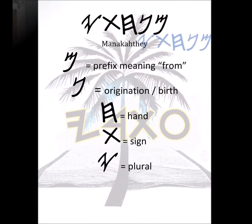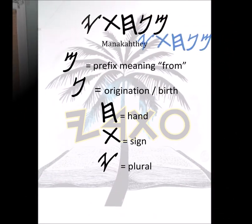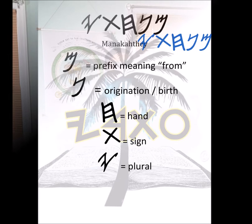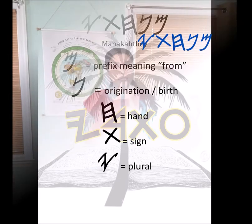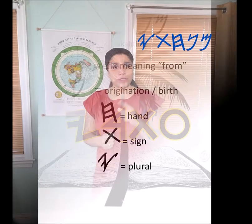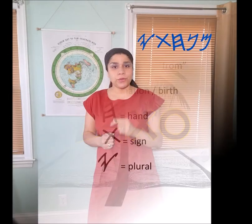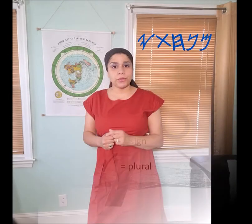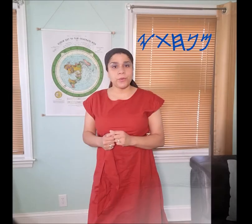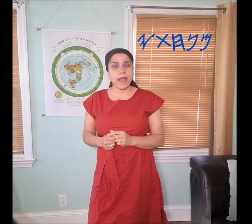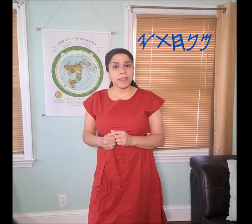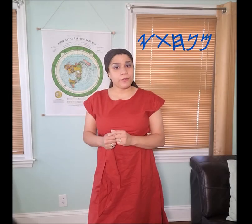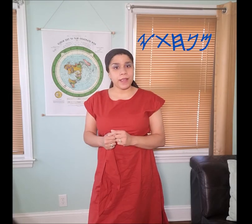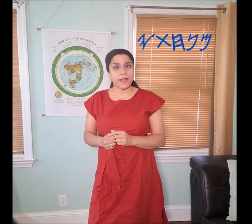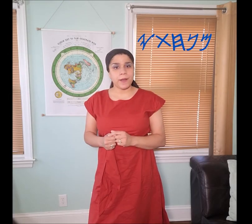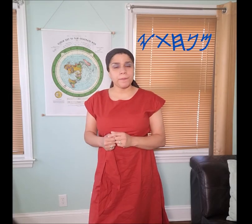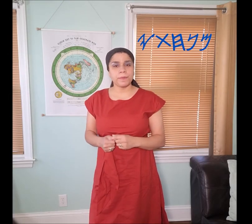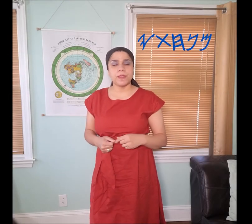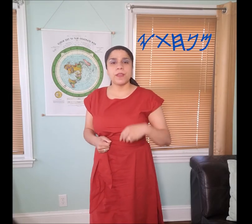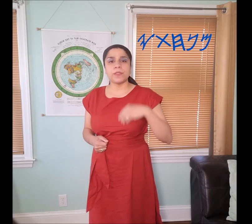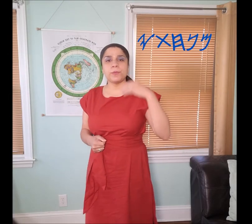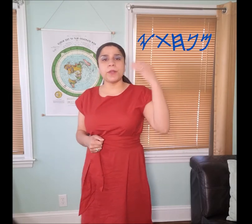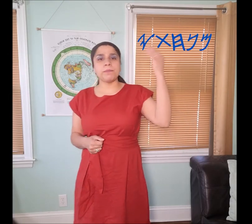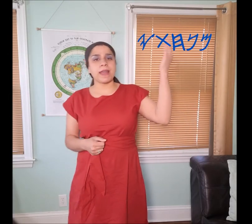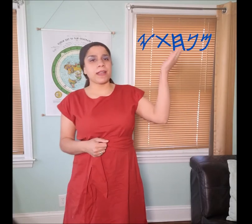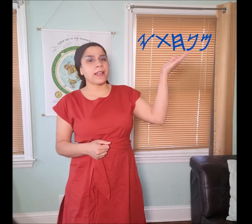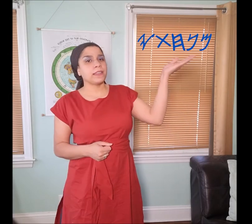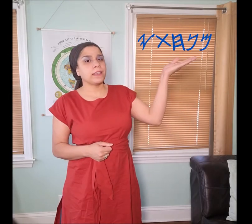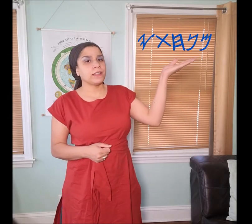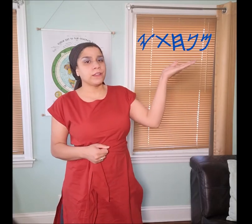I’m going to show you why, right now. The word Manakahthey 𐤌𐤍𐤇𐤕𐤉, the